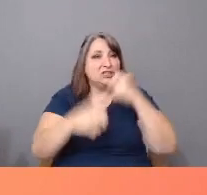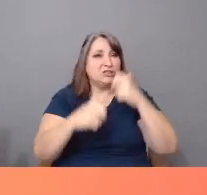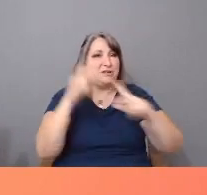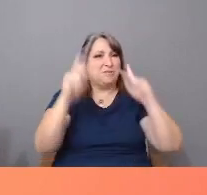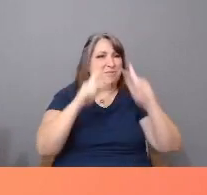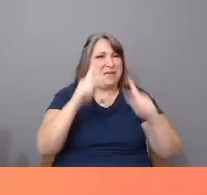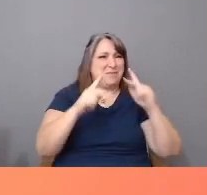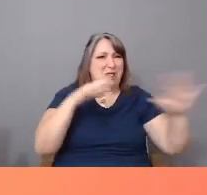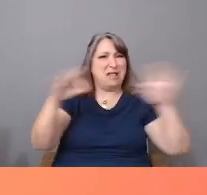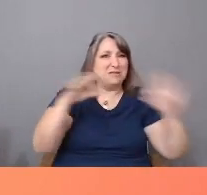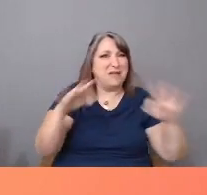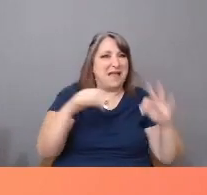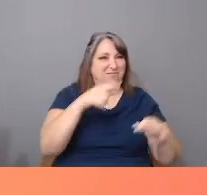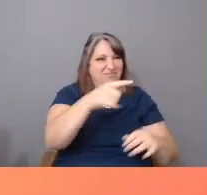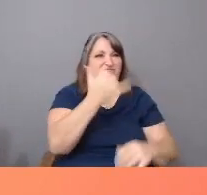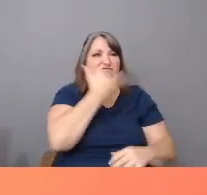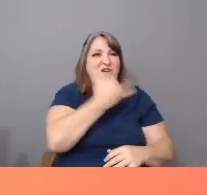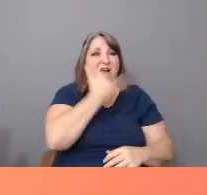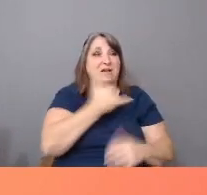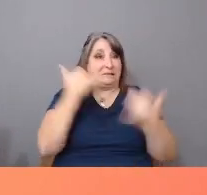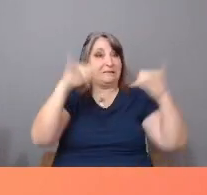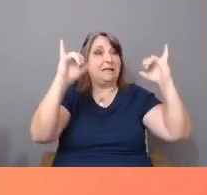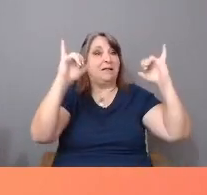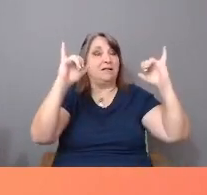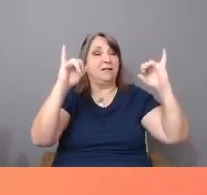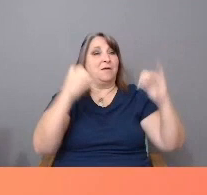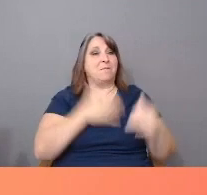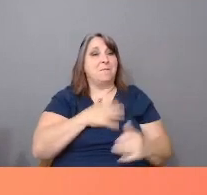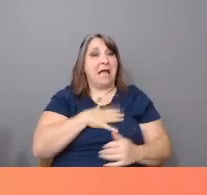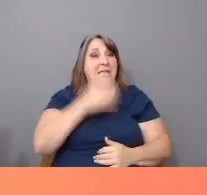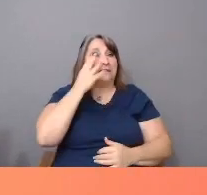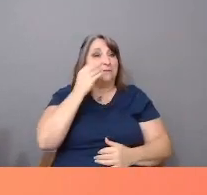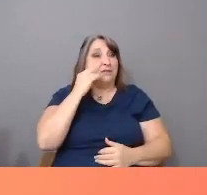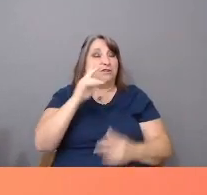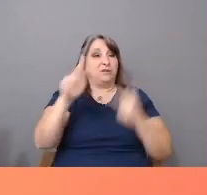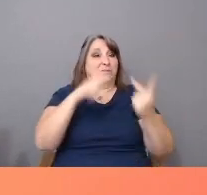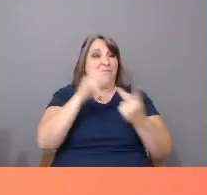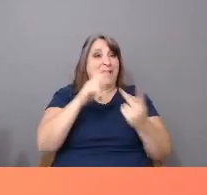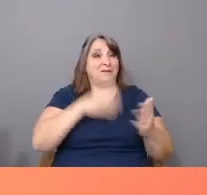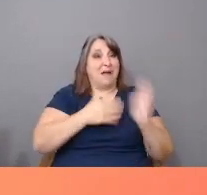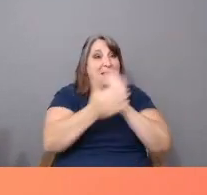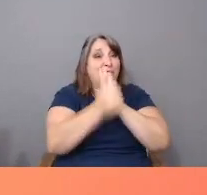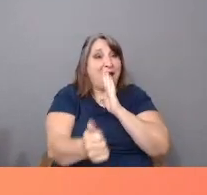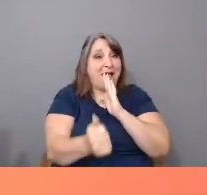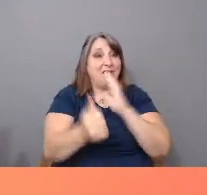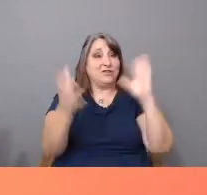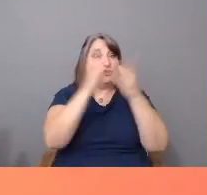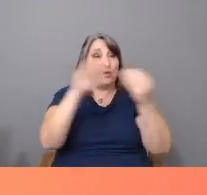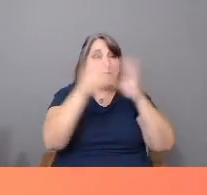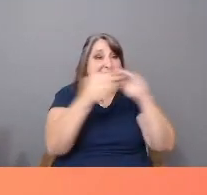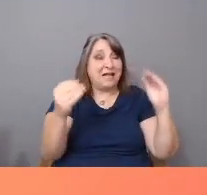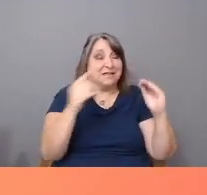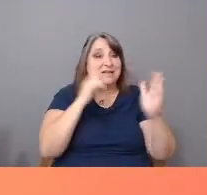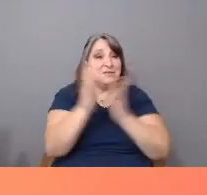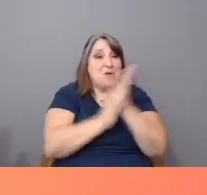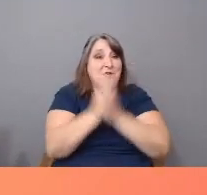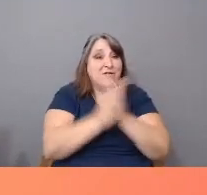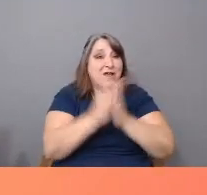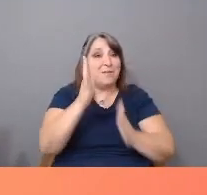They still do. My journey to perfect my craft of filmmaking and storytelling is motivated by my experiences of brown Latinx